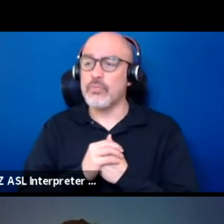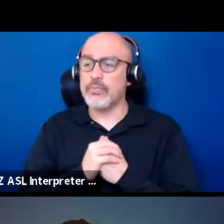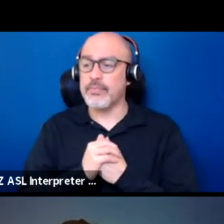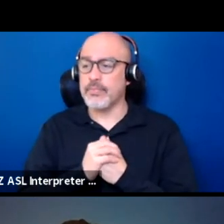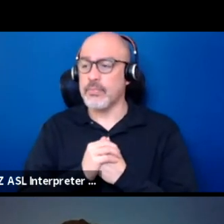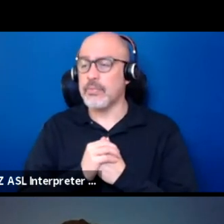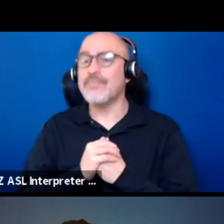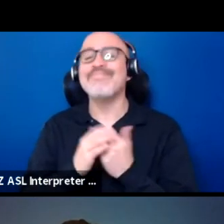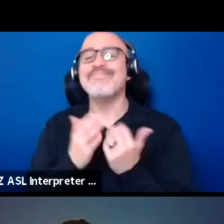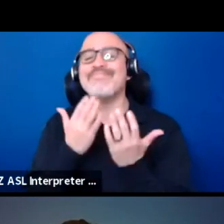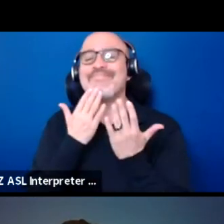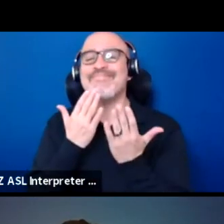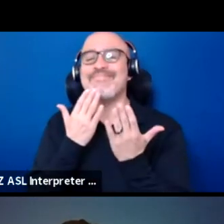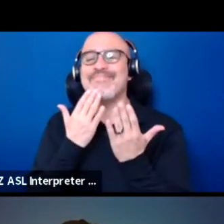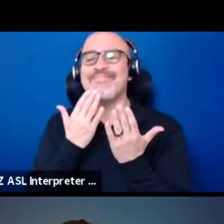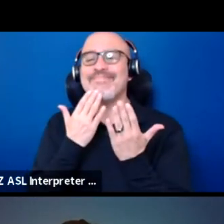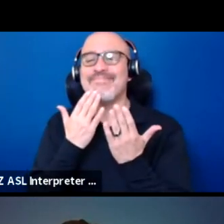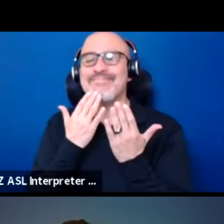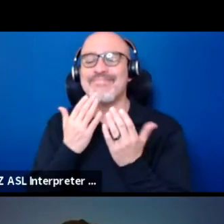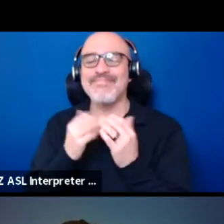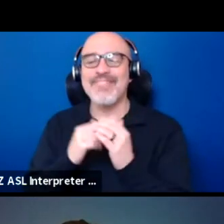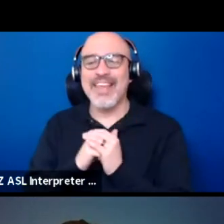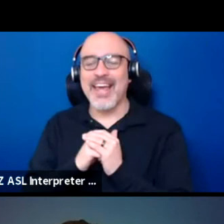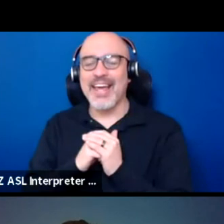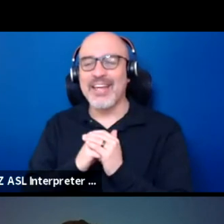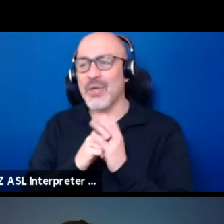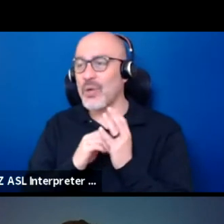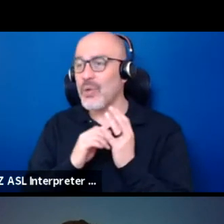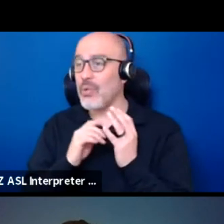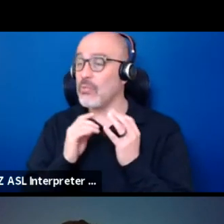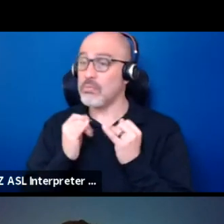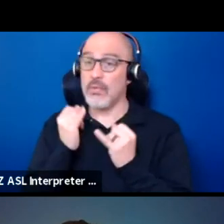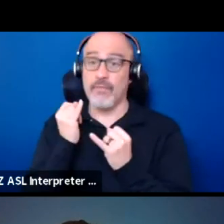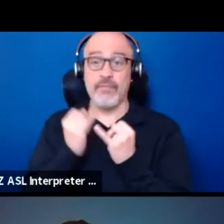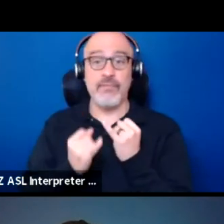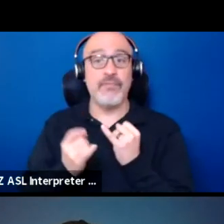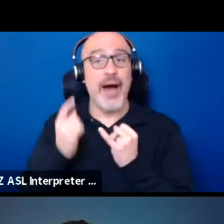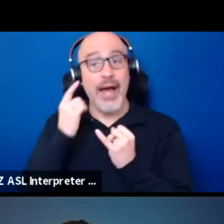Well, thank you. Is there any last final thoughts before I close this out?